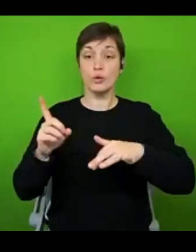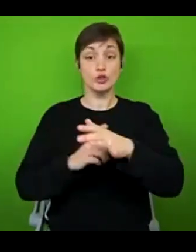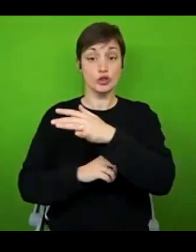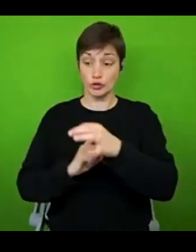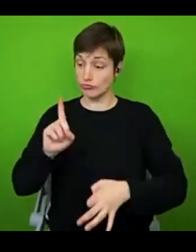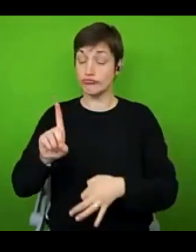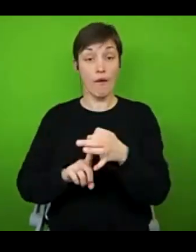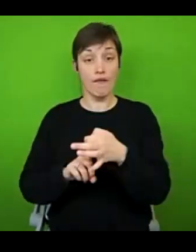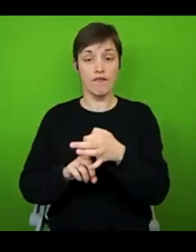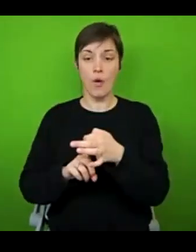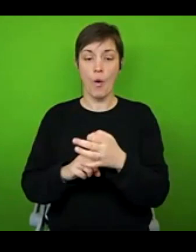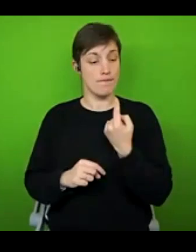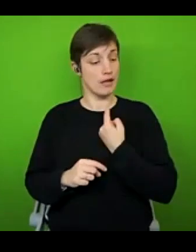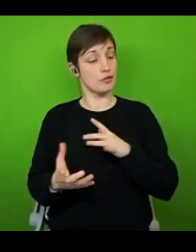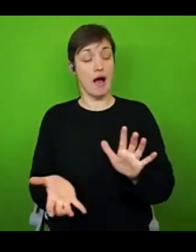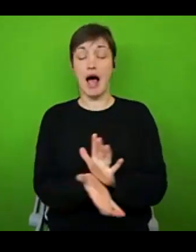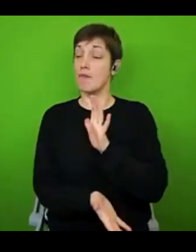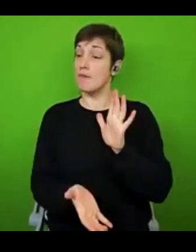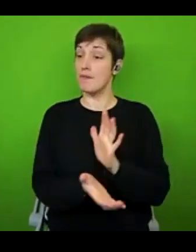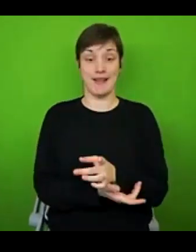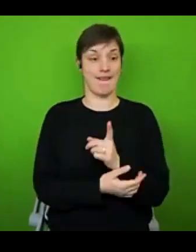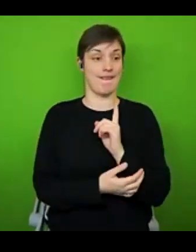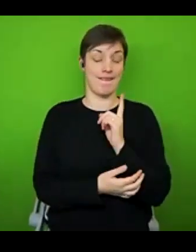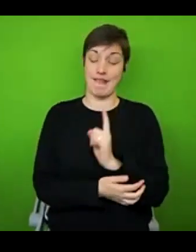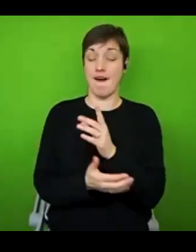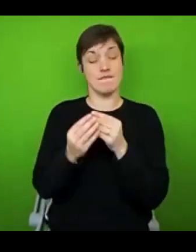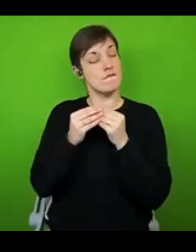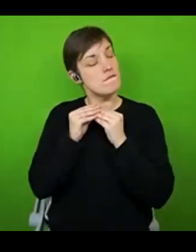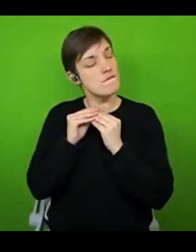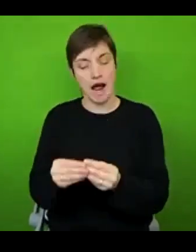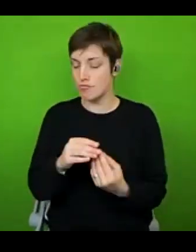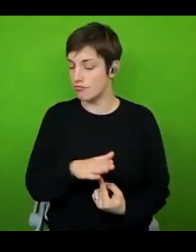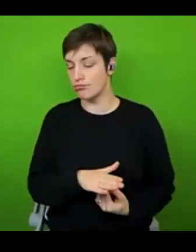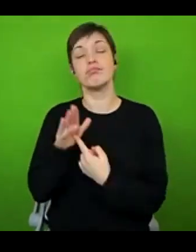personal happiness that you experience, then that is just as valid a reason for using them, in my opinion, as